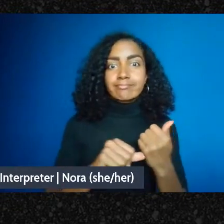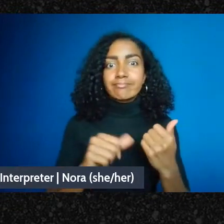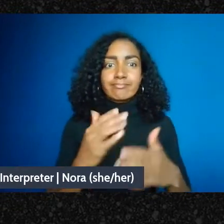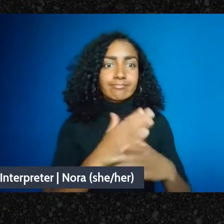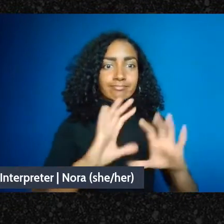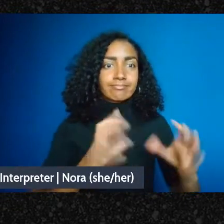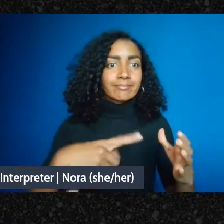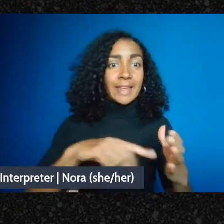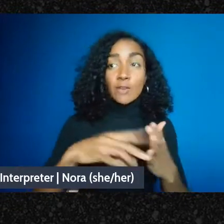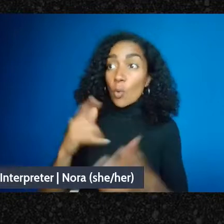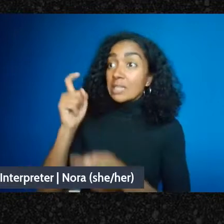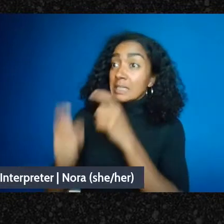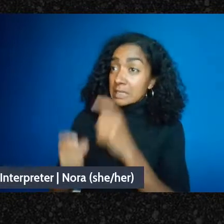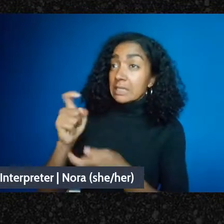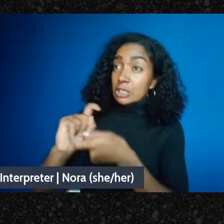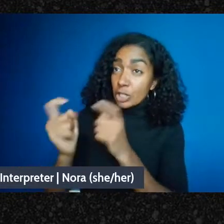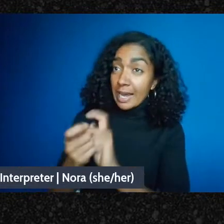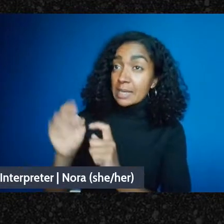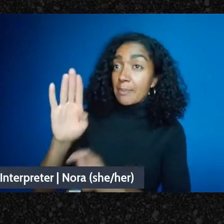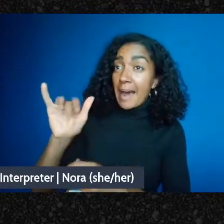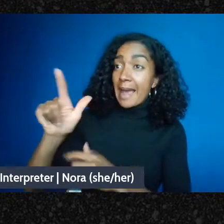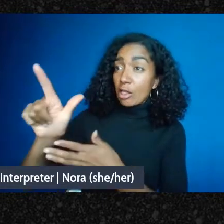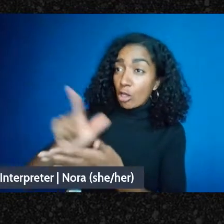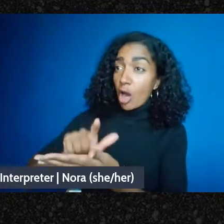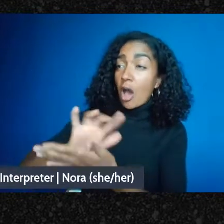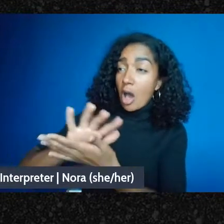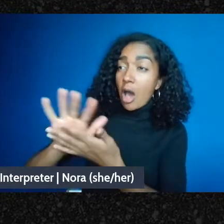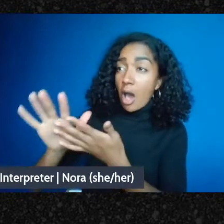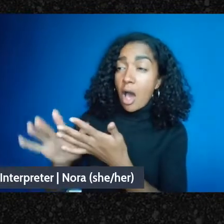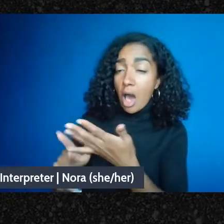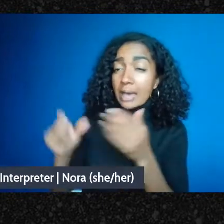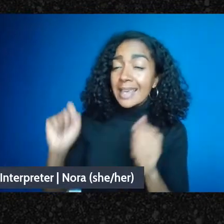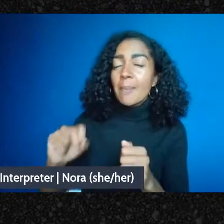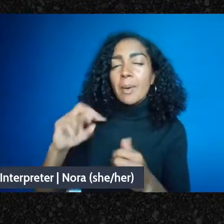that's fine but, you know, that's going to take up a chunk of your time that you might not have.